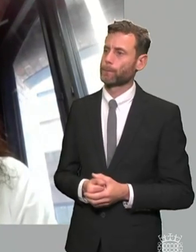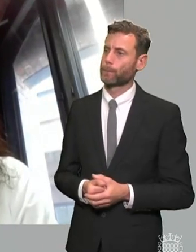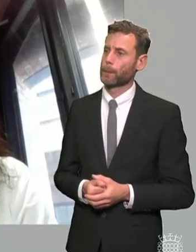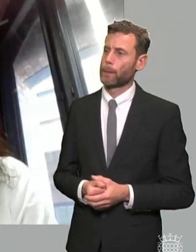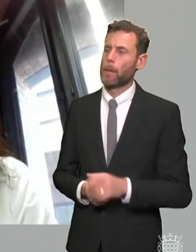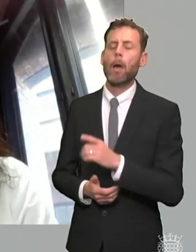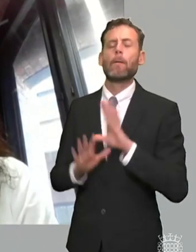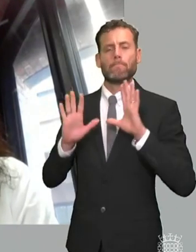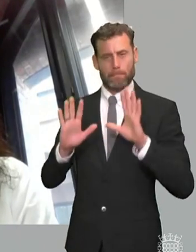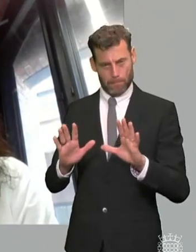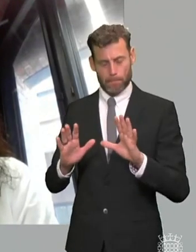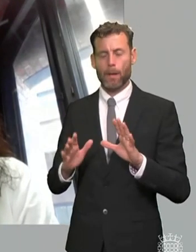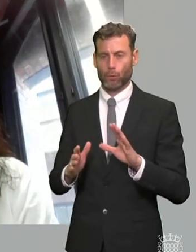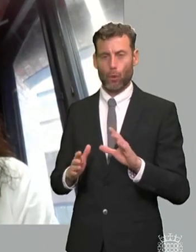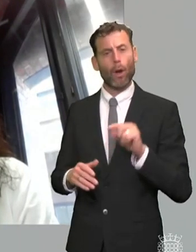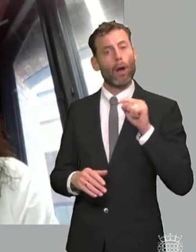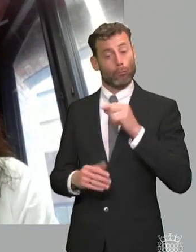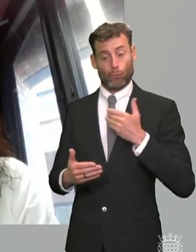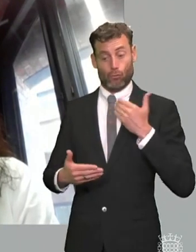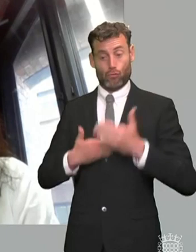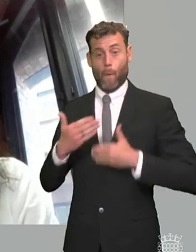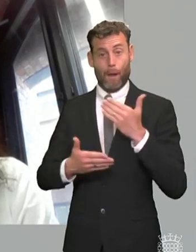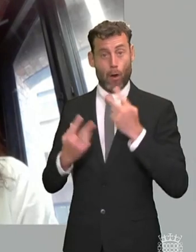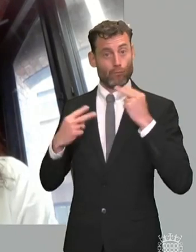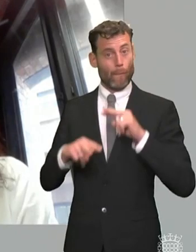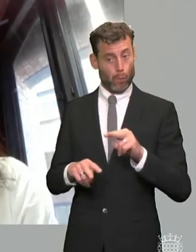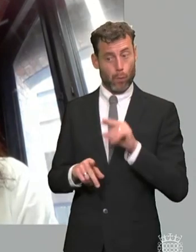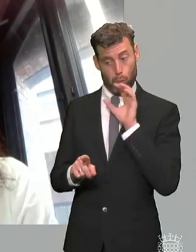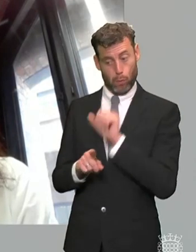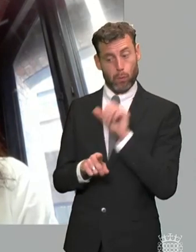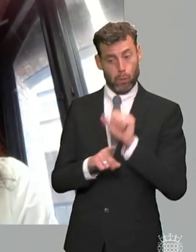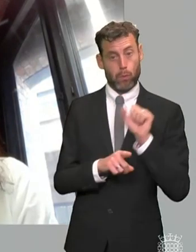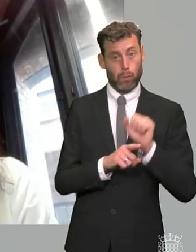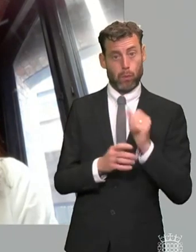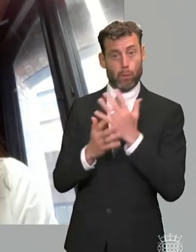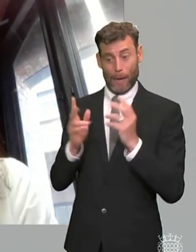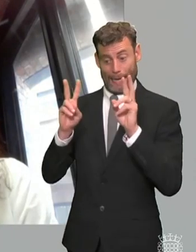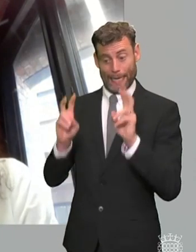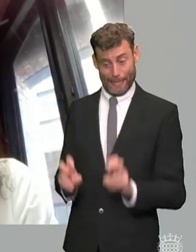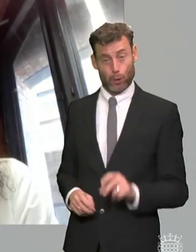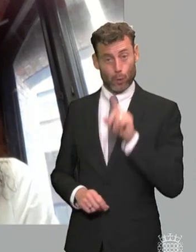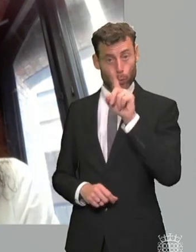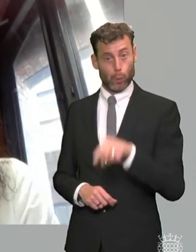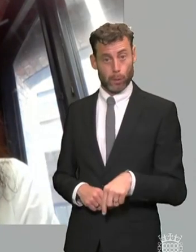difficulties that are there um inherent in the system um although i think some of the uh the